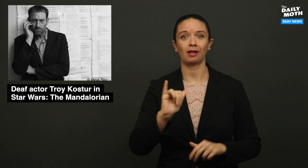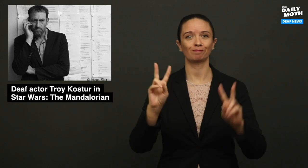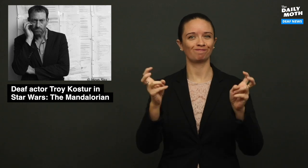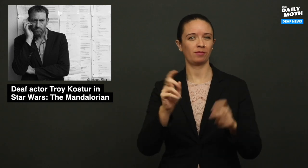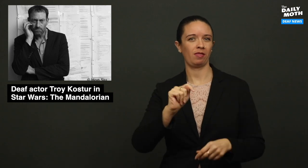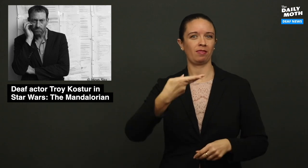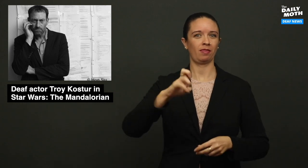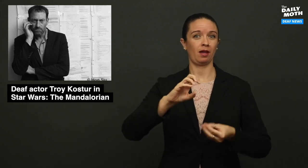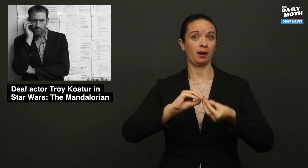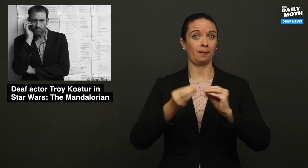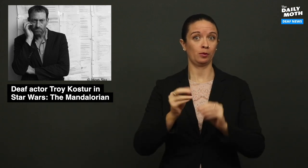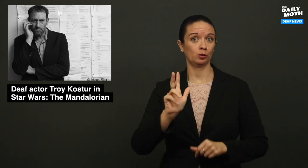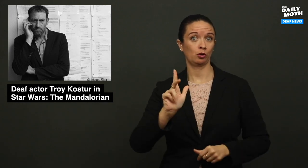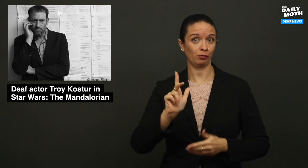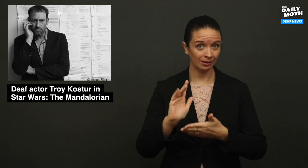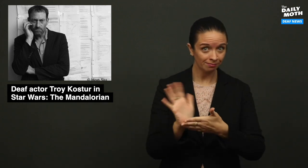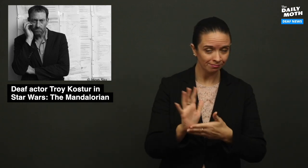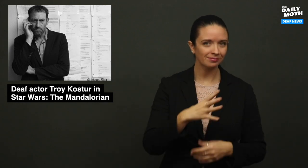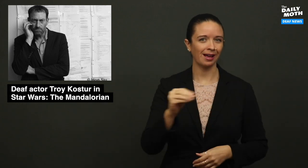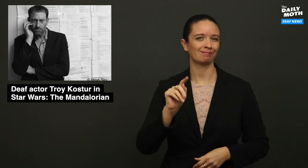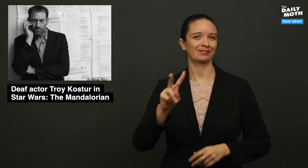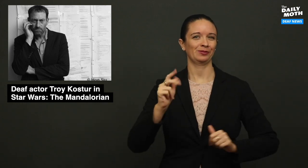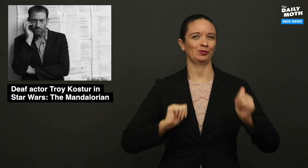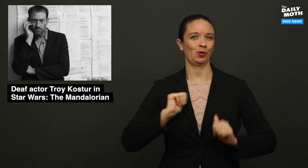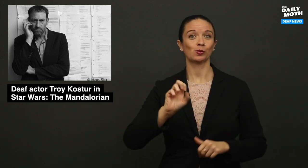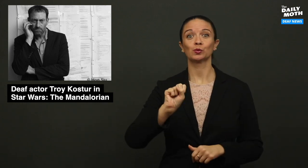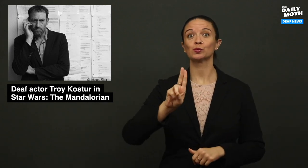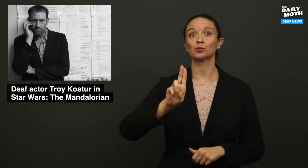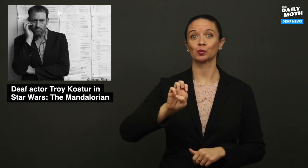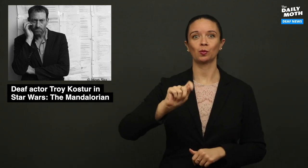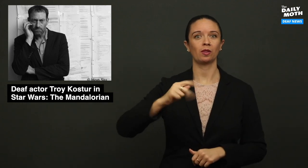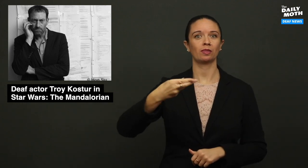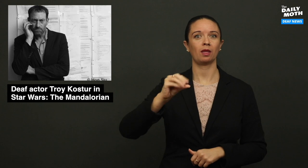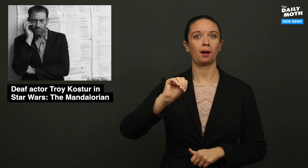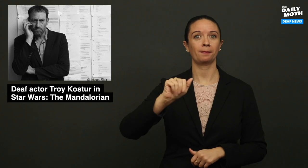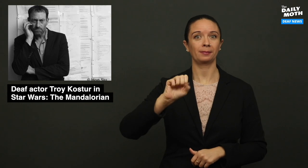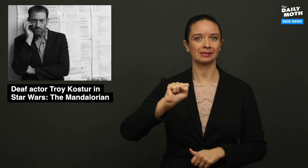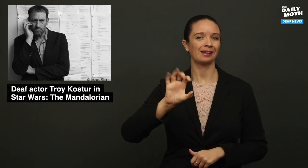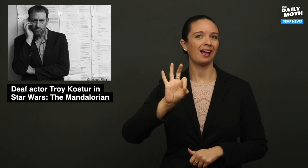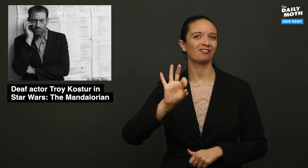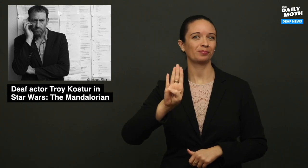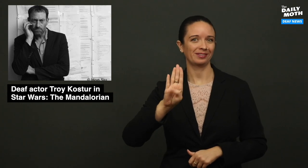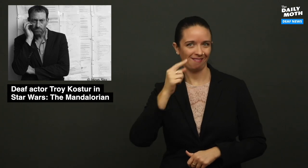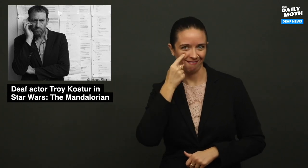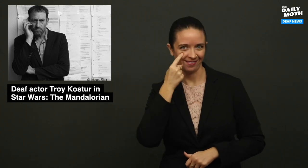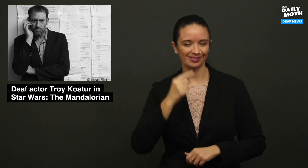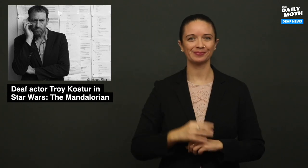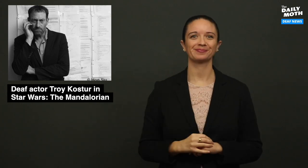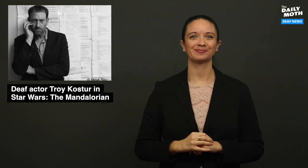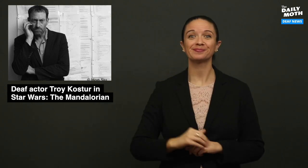such as "The Number 23" and "Sue Thomas: F.B. Eye."